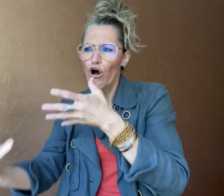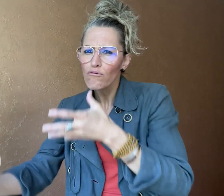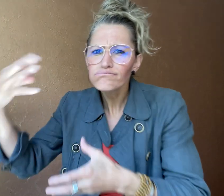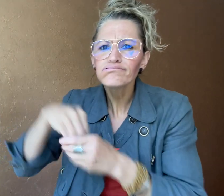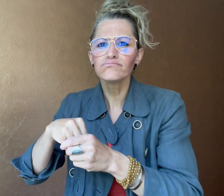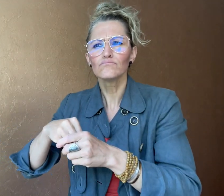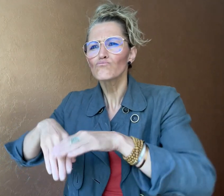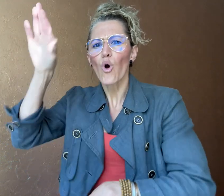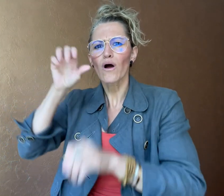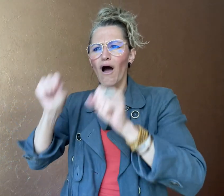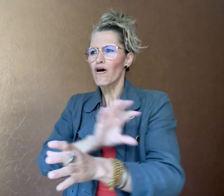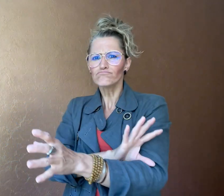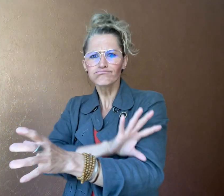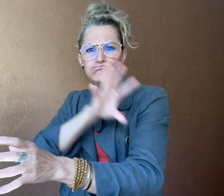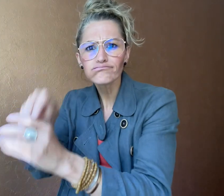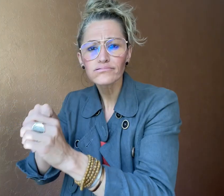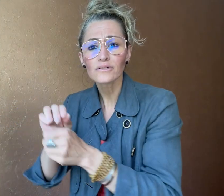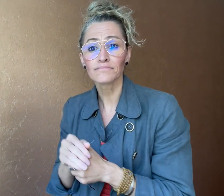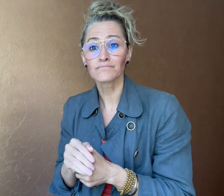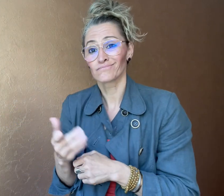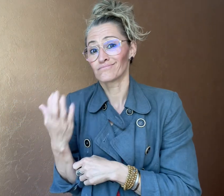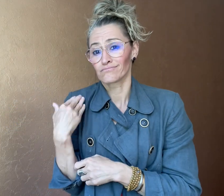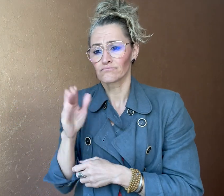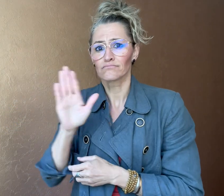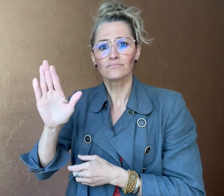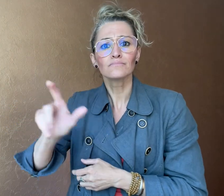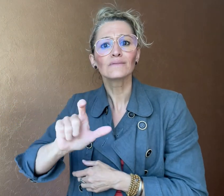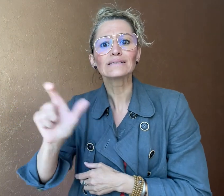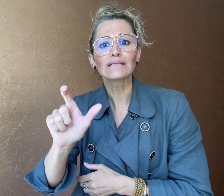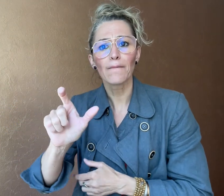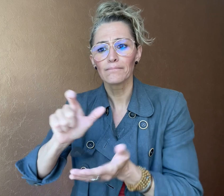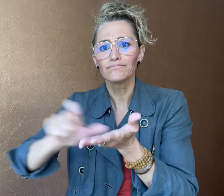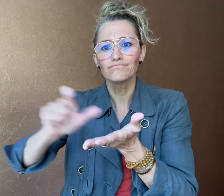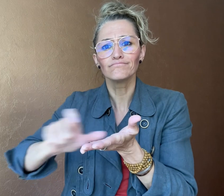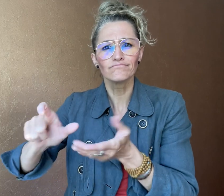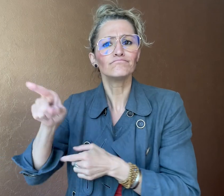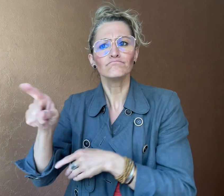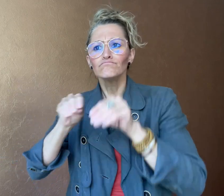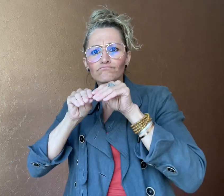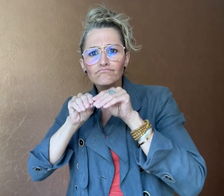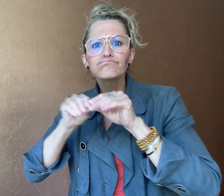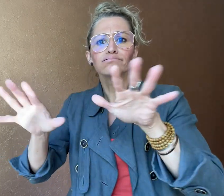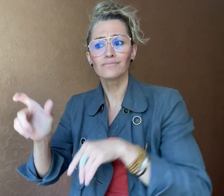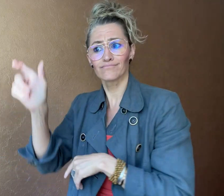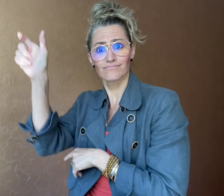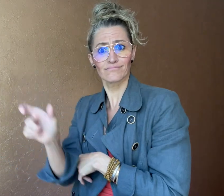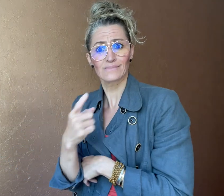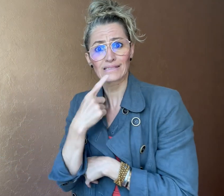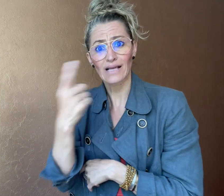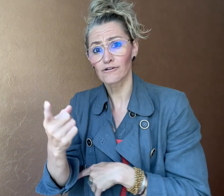federal parliament. In an Instagram post, Steffen